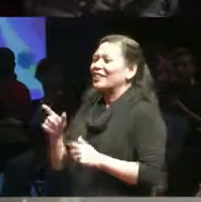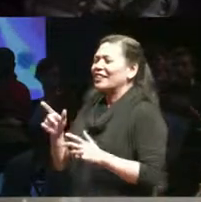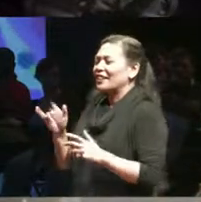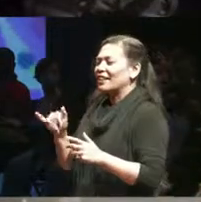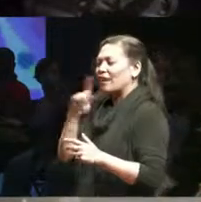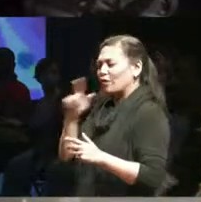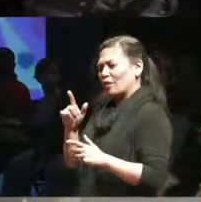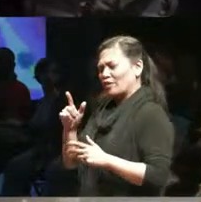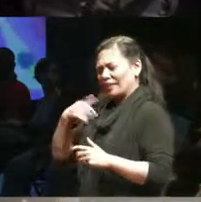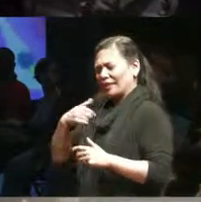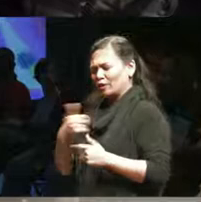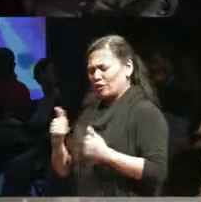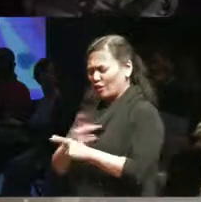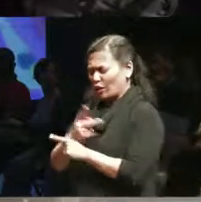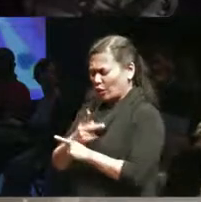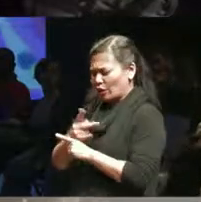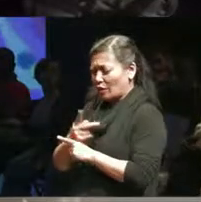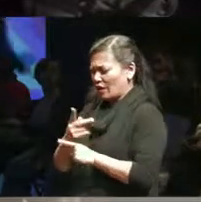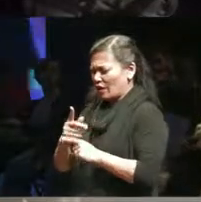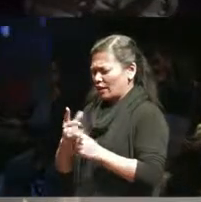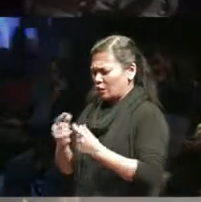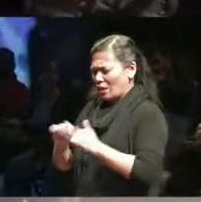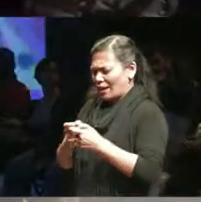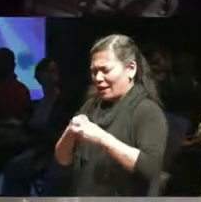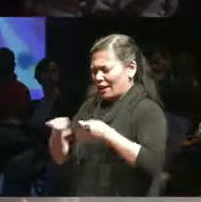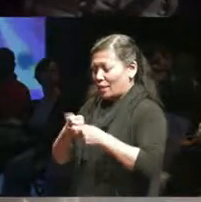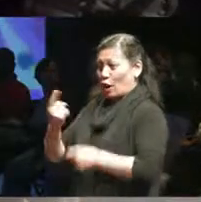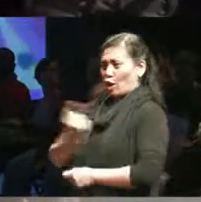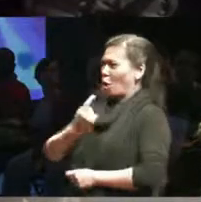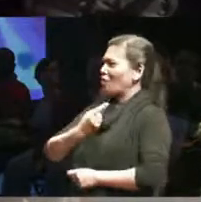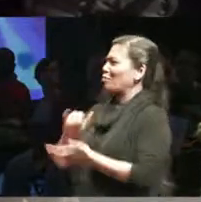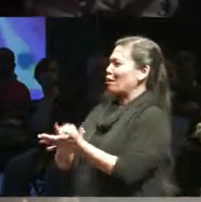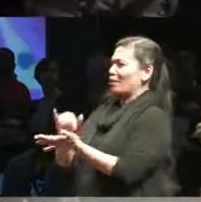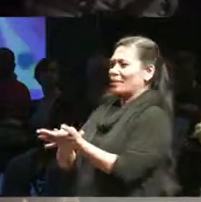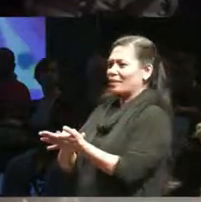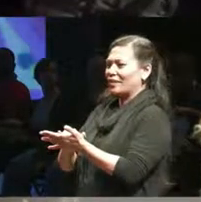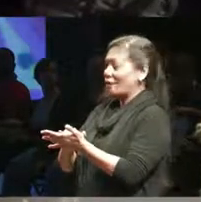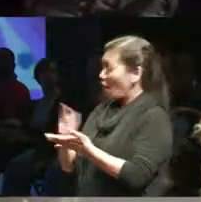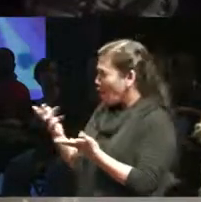And I couldn't do it alone. I know I couldn't which is why I reached out to Brian and it was like let's do this together. Let's figure out what this